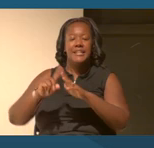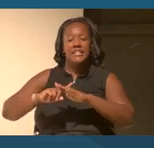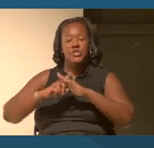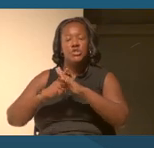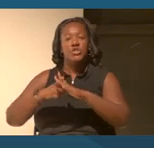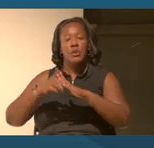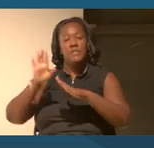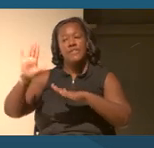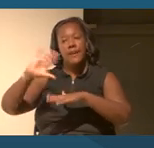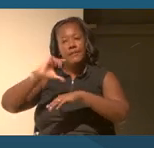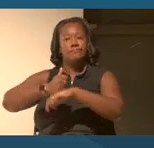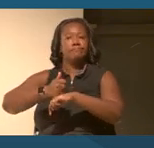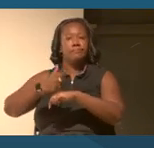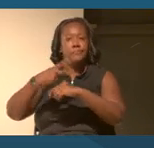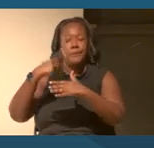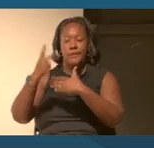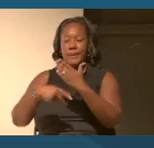So multiple uses, right?